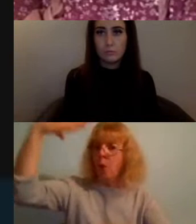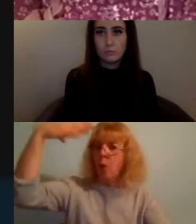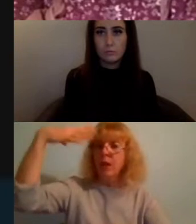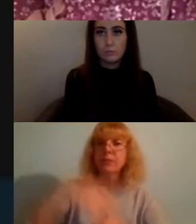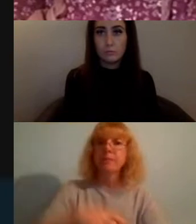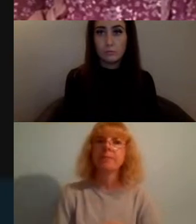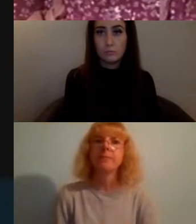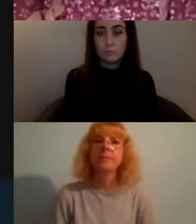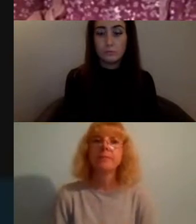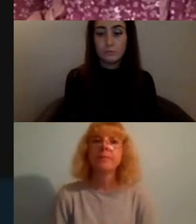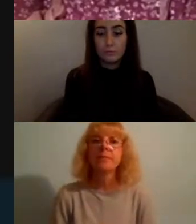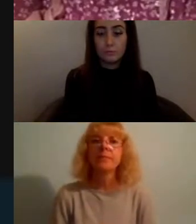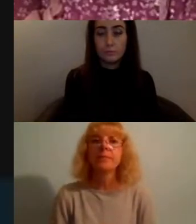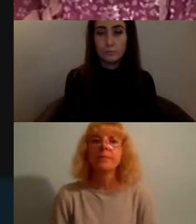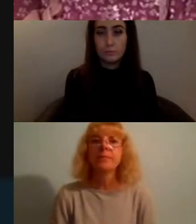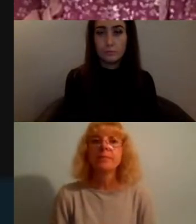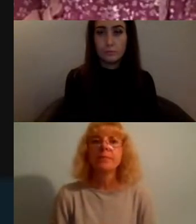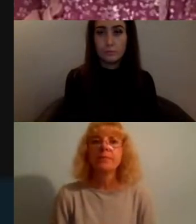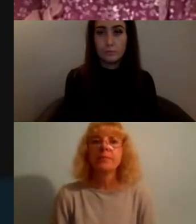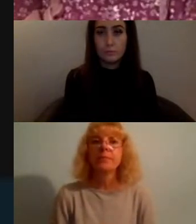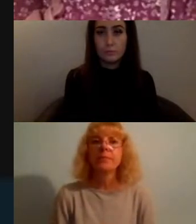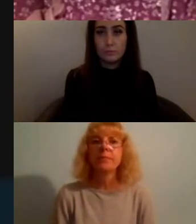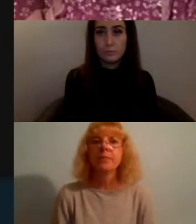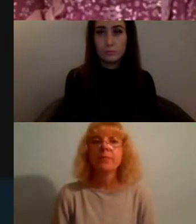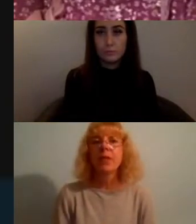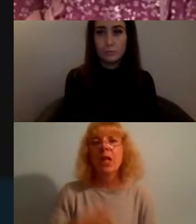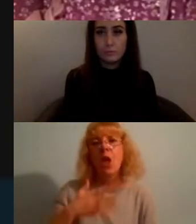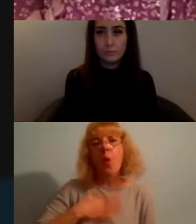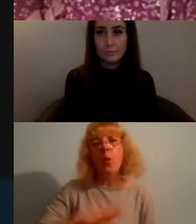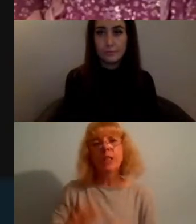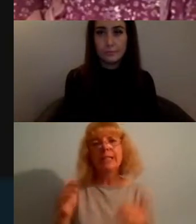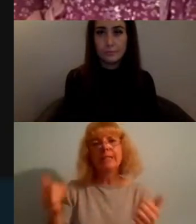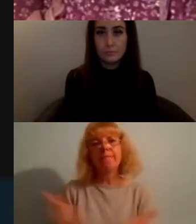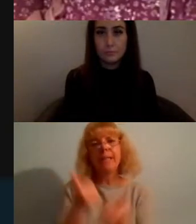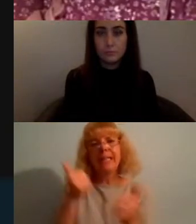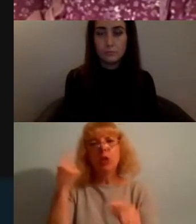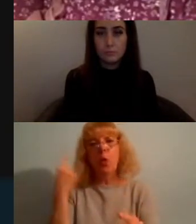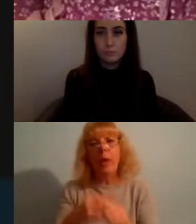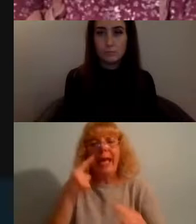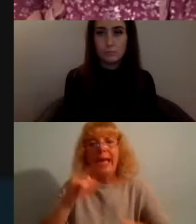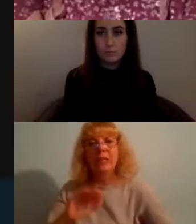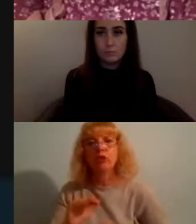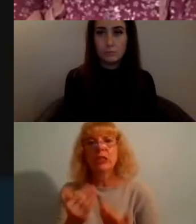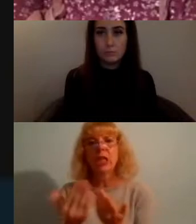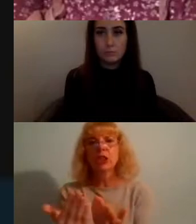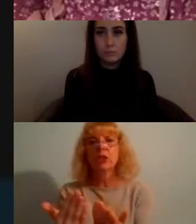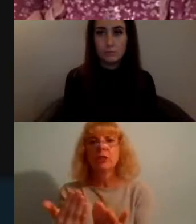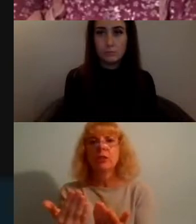please - I kind of wanted to finish this quick introduction up by talking about the concept